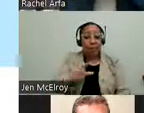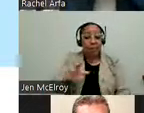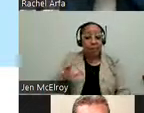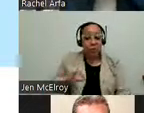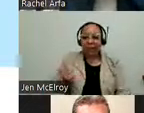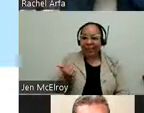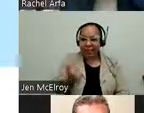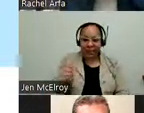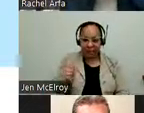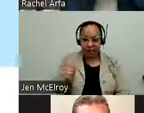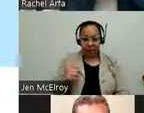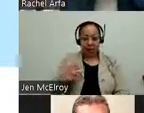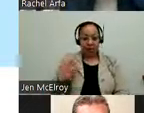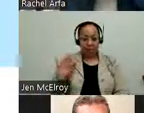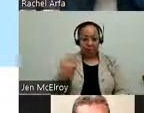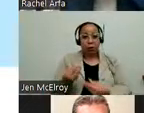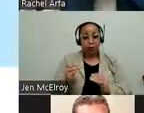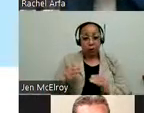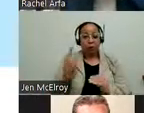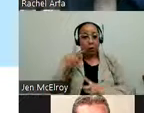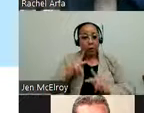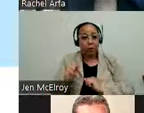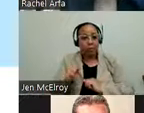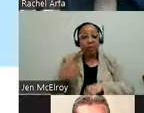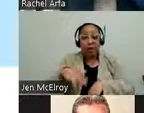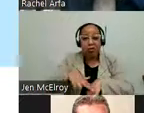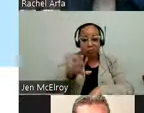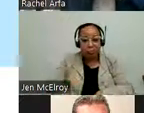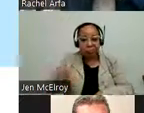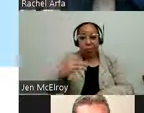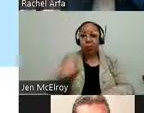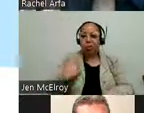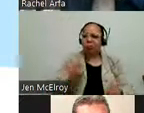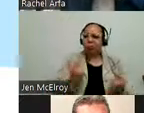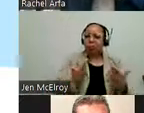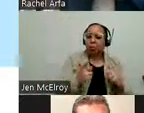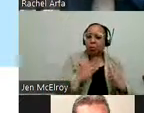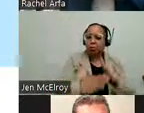number of large cities that have Mayor's Office for People with